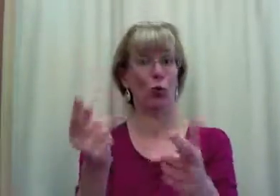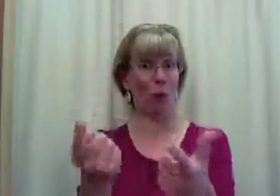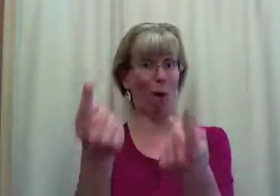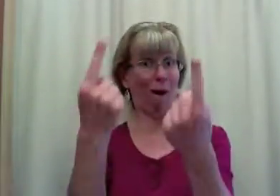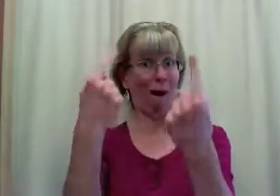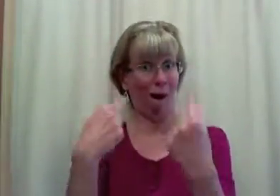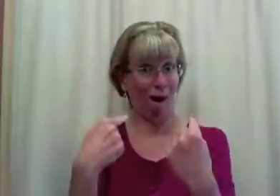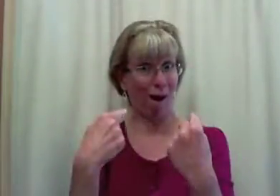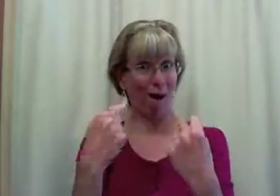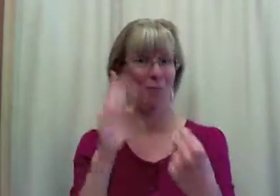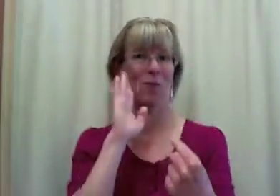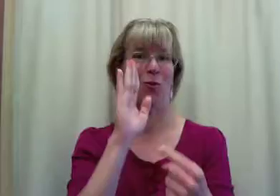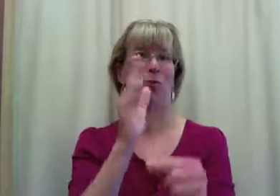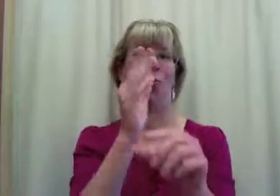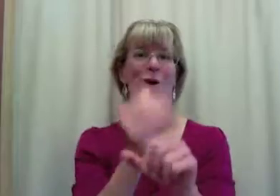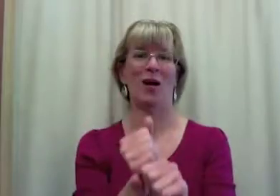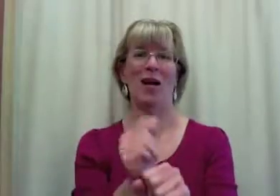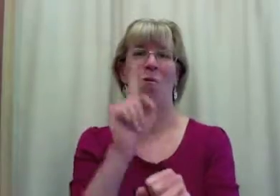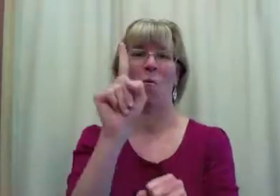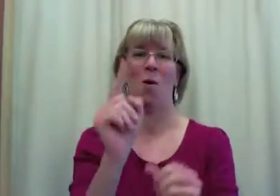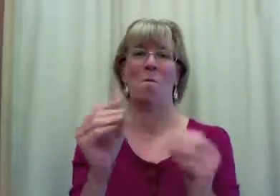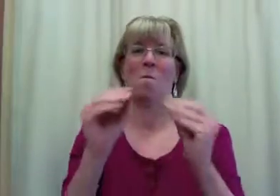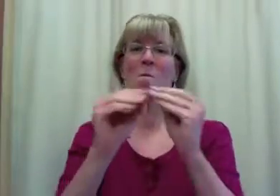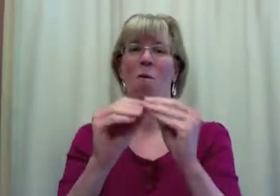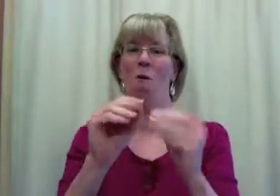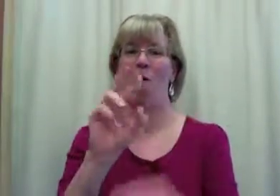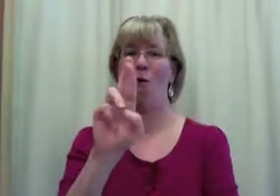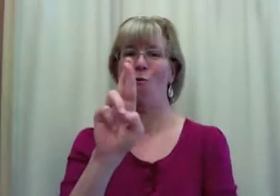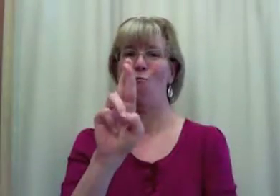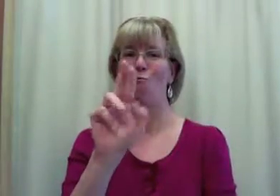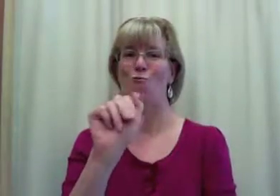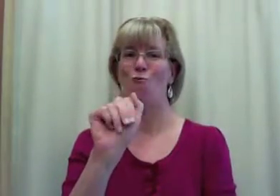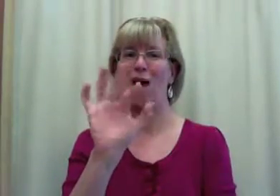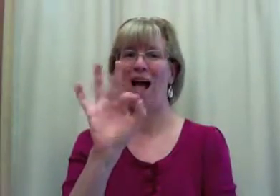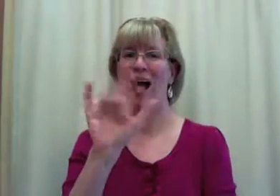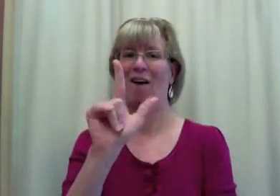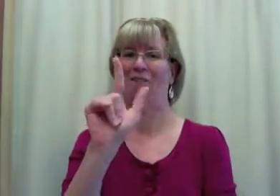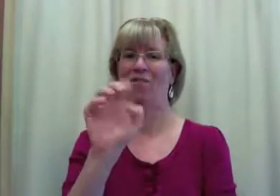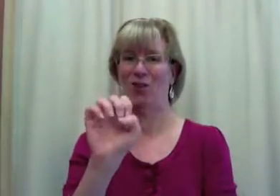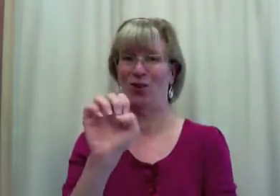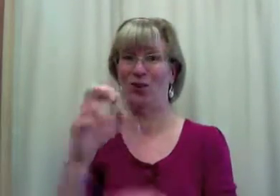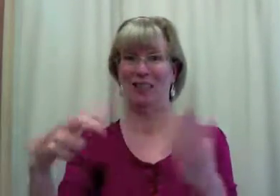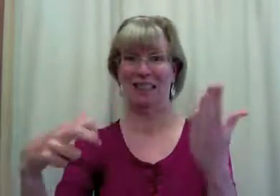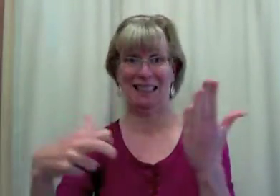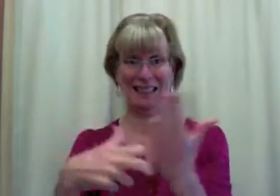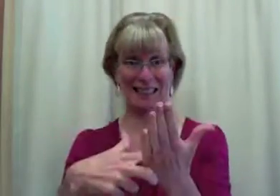When you come, you will get one more raffle ticket.